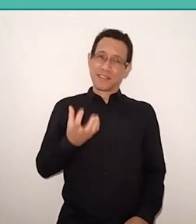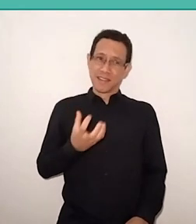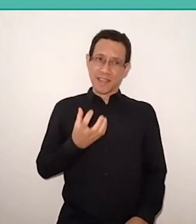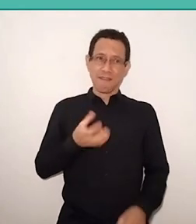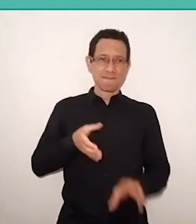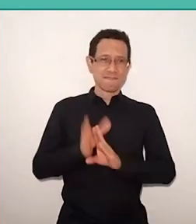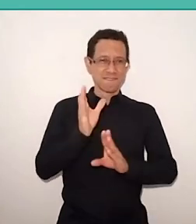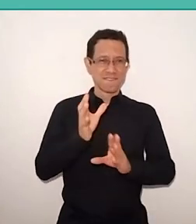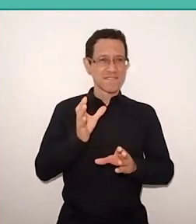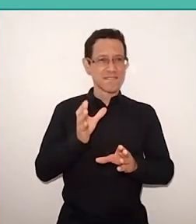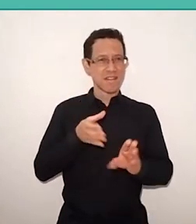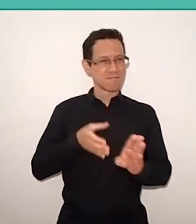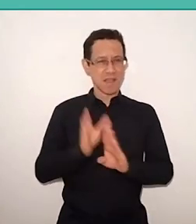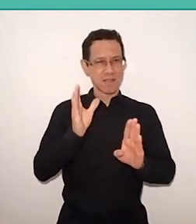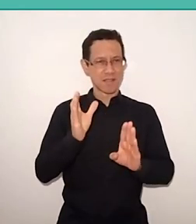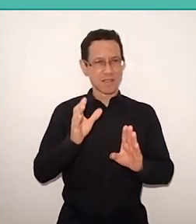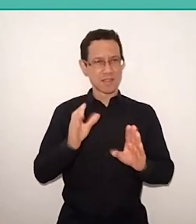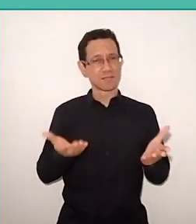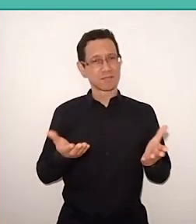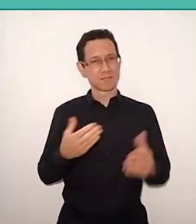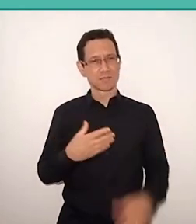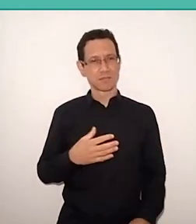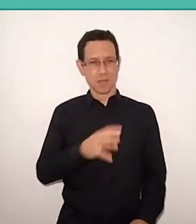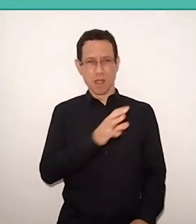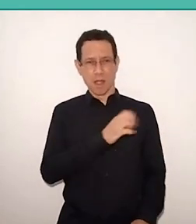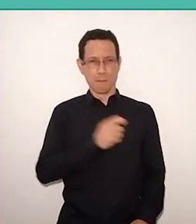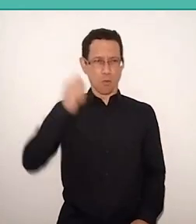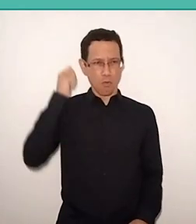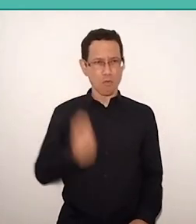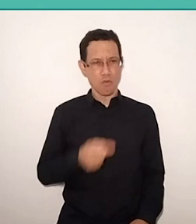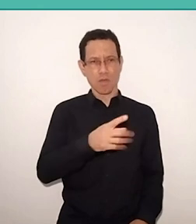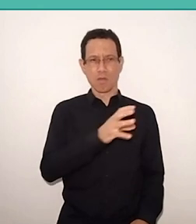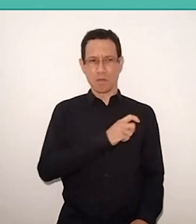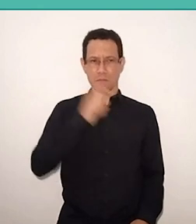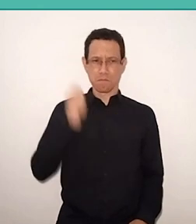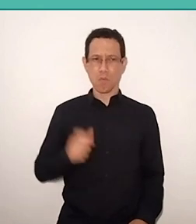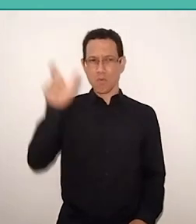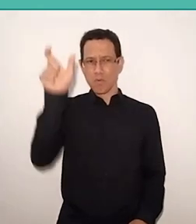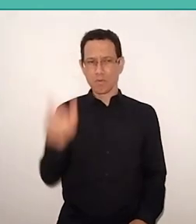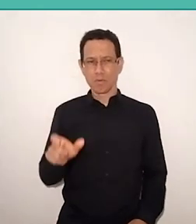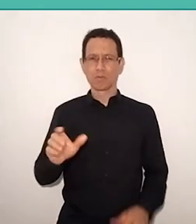no one is forced to like from the work of Paulo Freire, but everyone, at least,